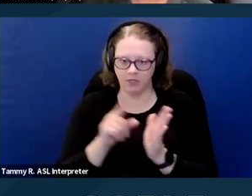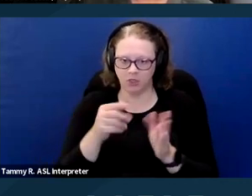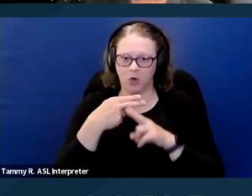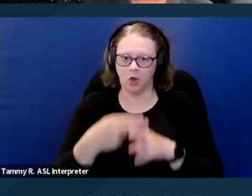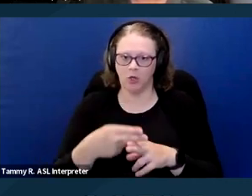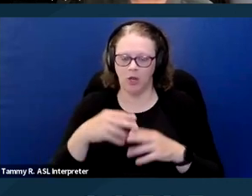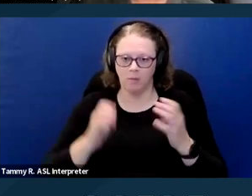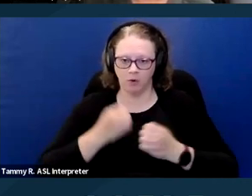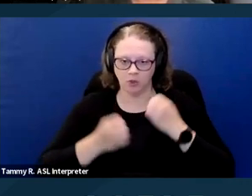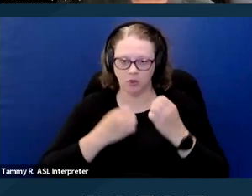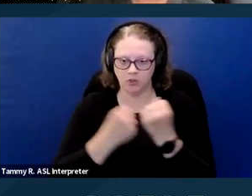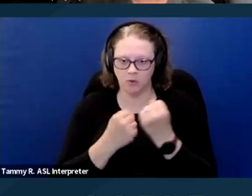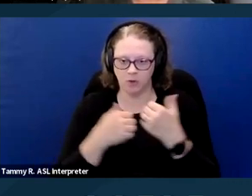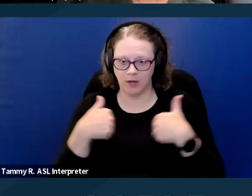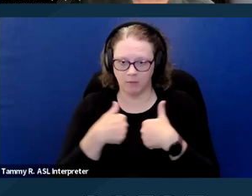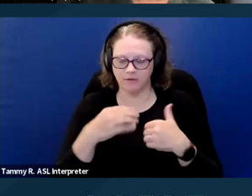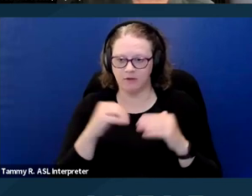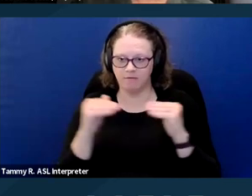I will note that they recently updated that publication